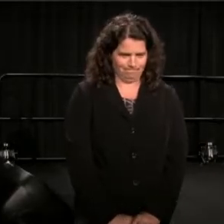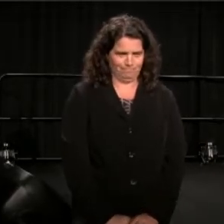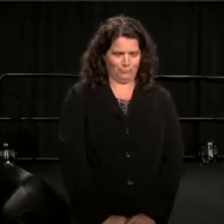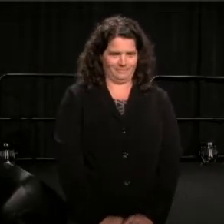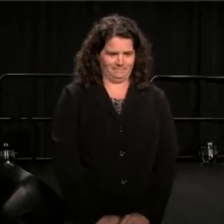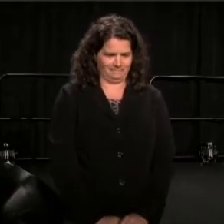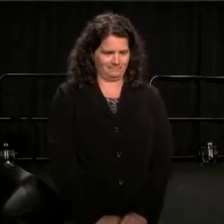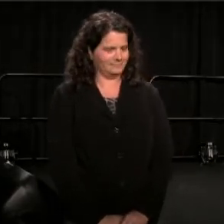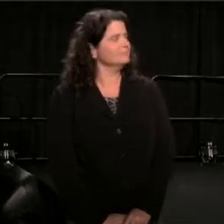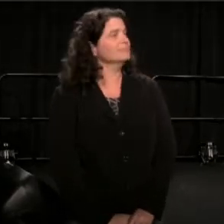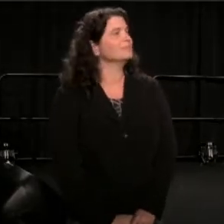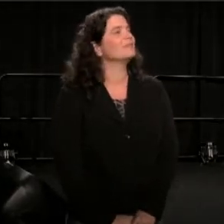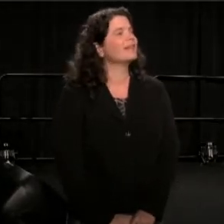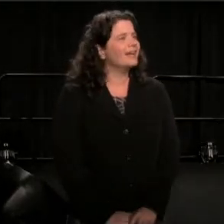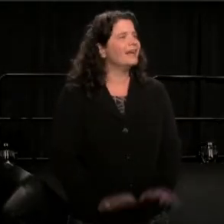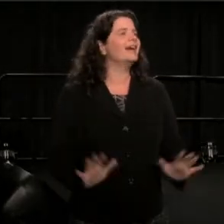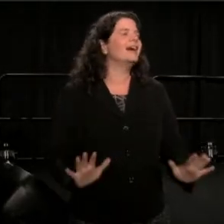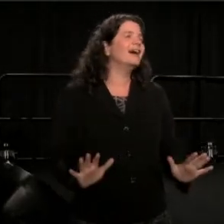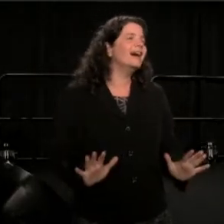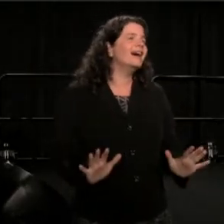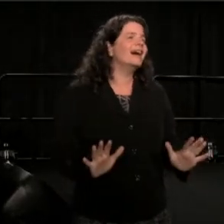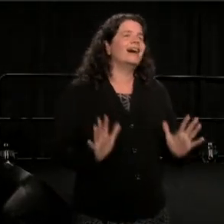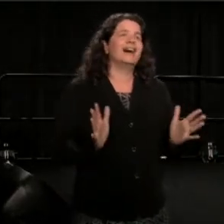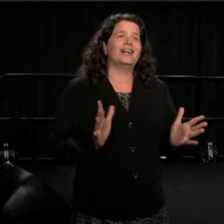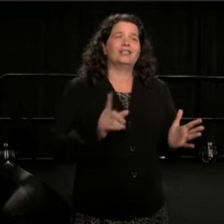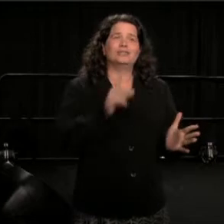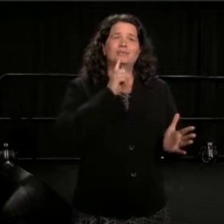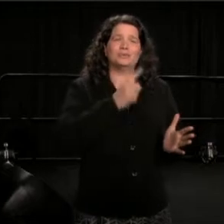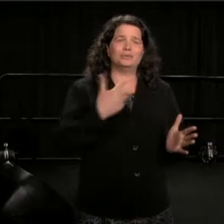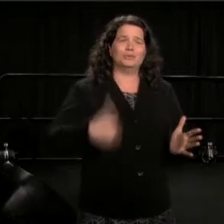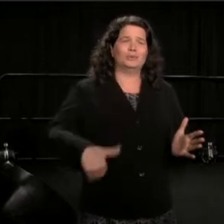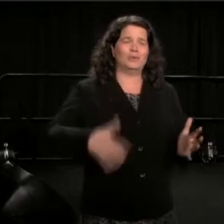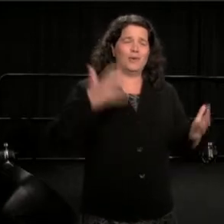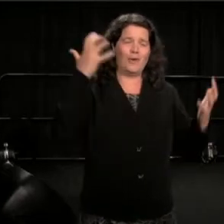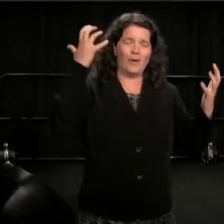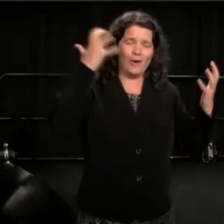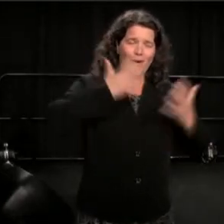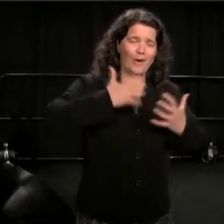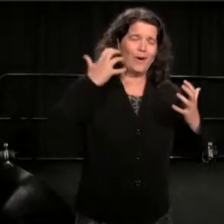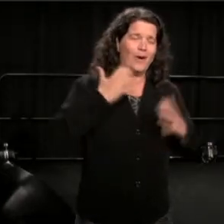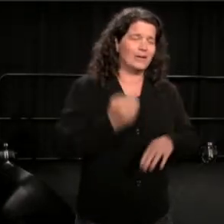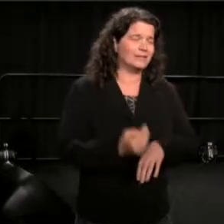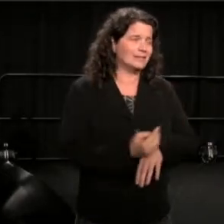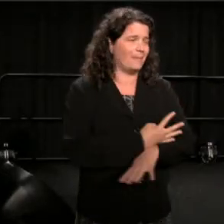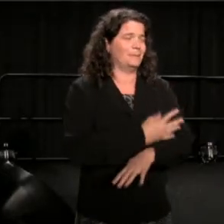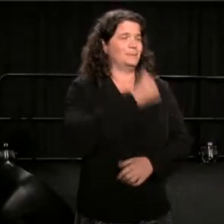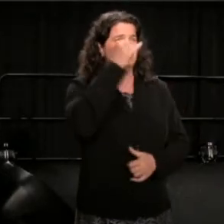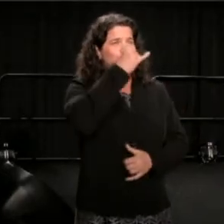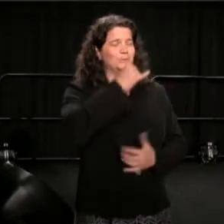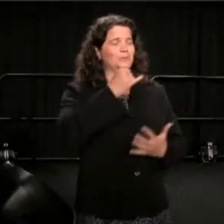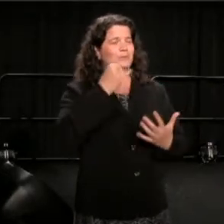But it is true that it is awesome to have spent some time looking back, reading back, thinking back